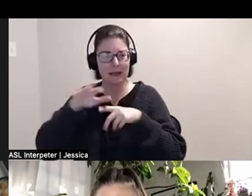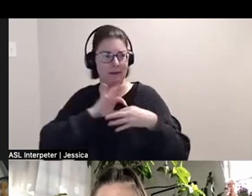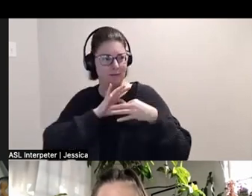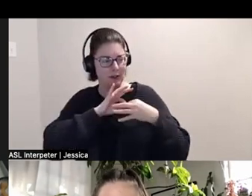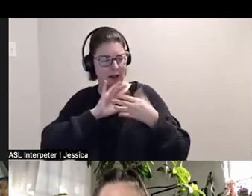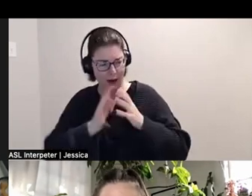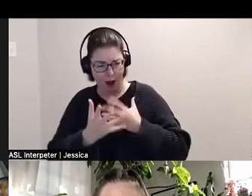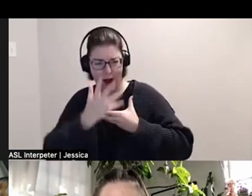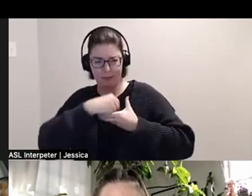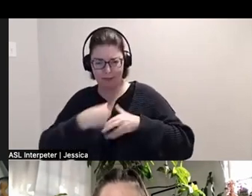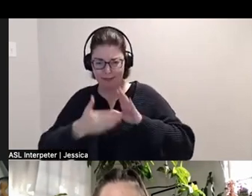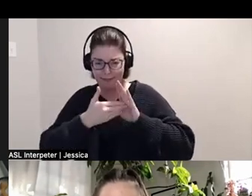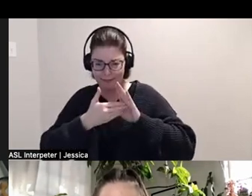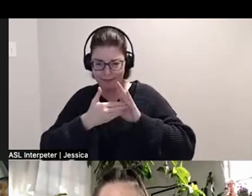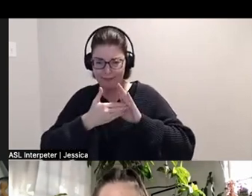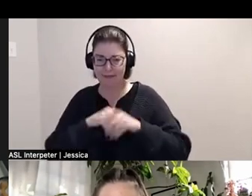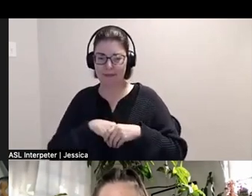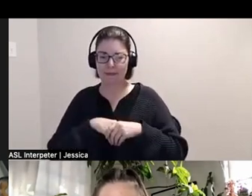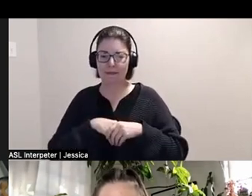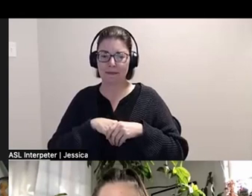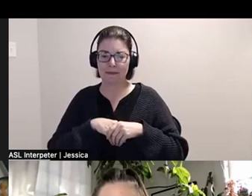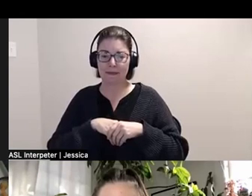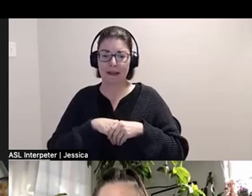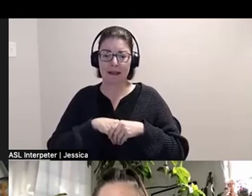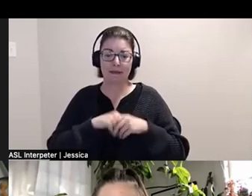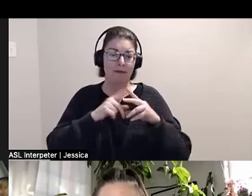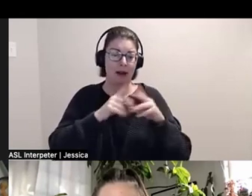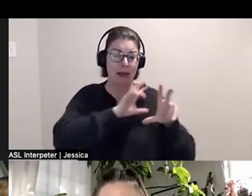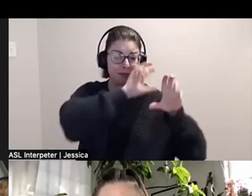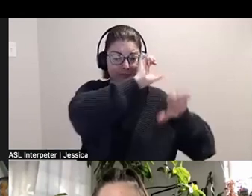Spanning installation to textile to video, the work of these artists proposes